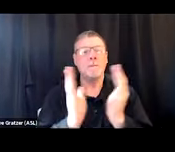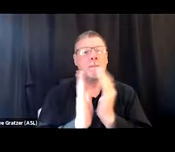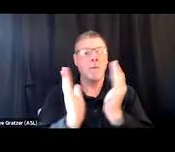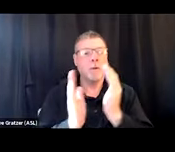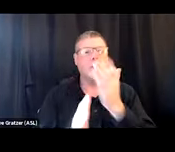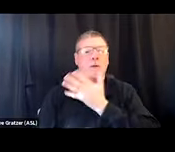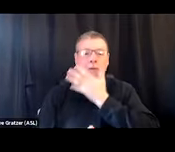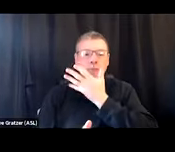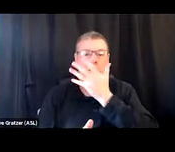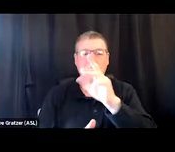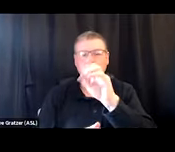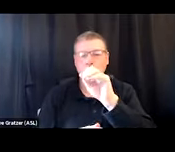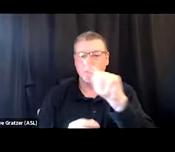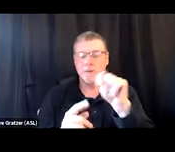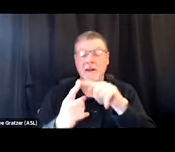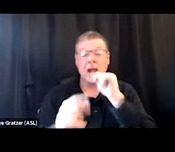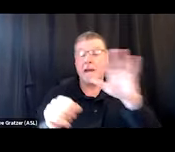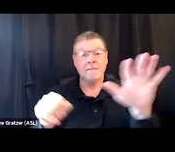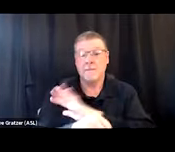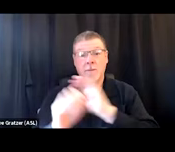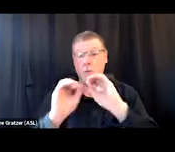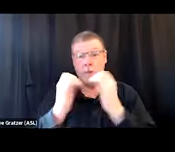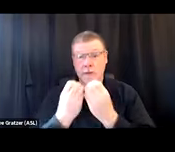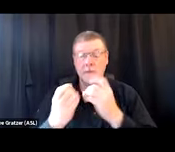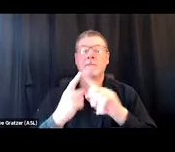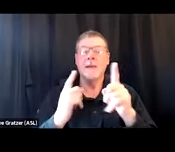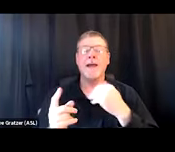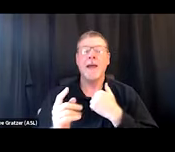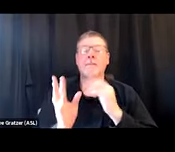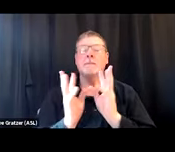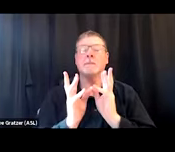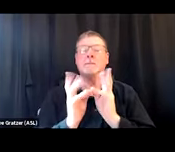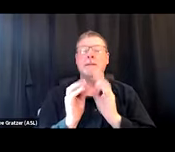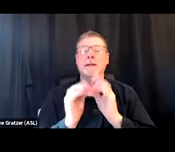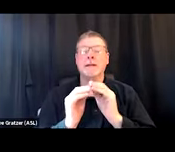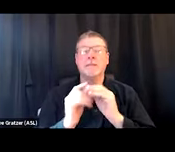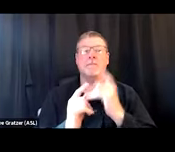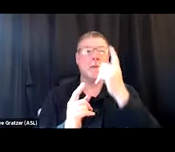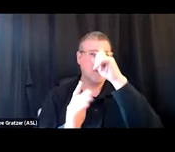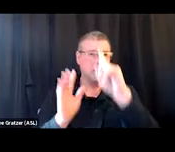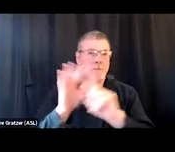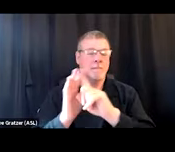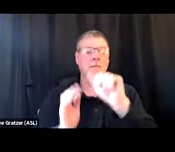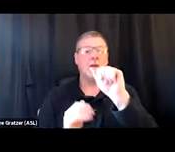and maybe they're not a full organization, but they have, like, a meeting chapter. One that comes to mind is, like, Alternatives to Suicide,